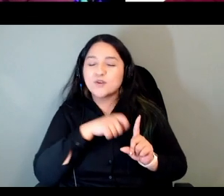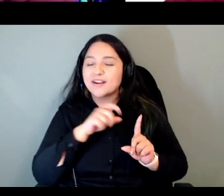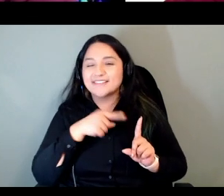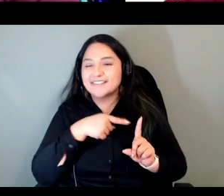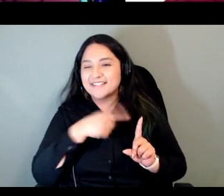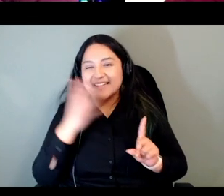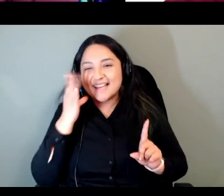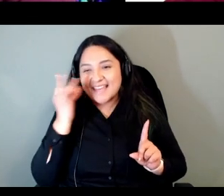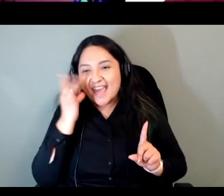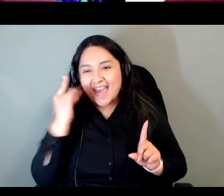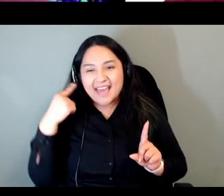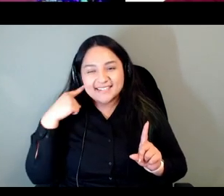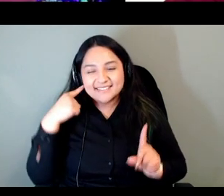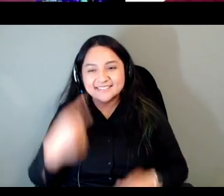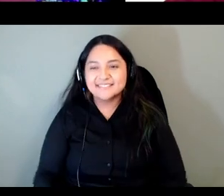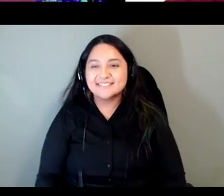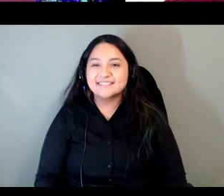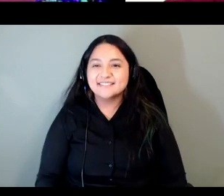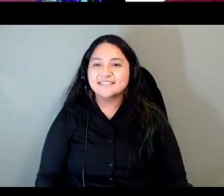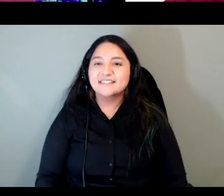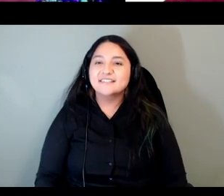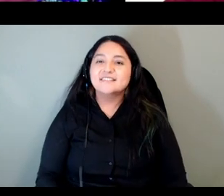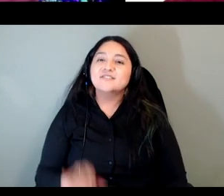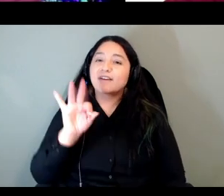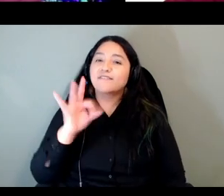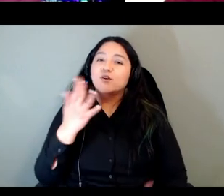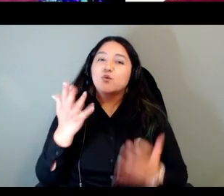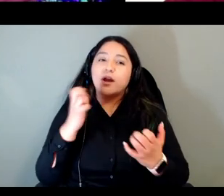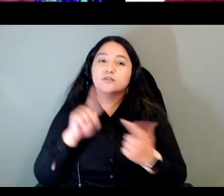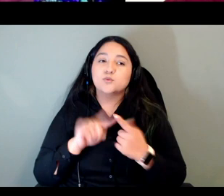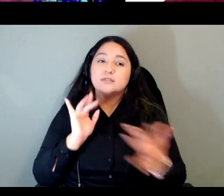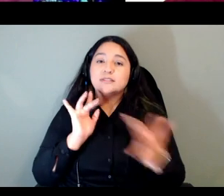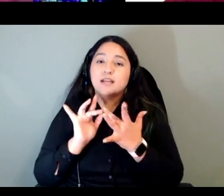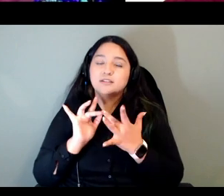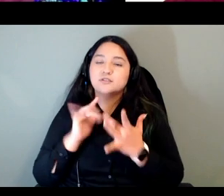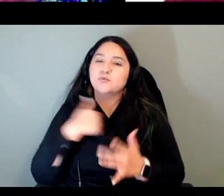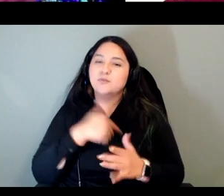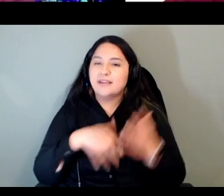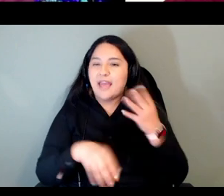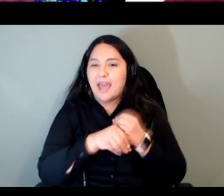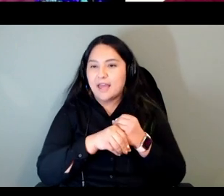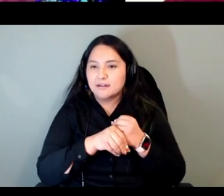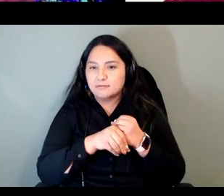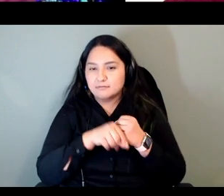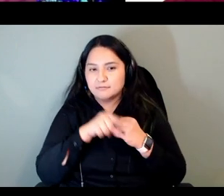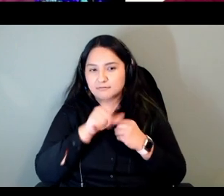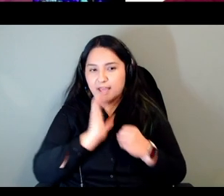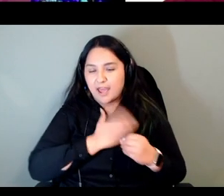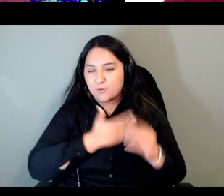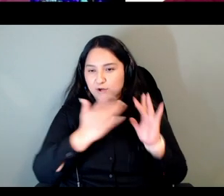sorry so if you want to get in touch with us we put our contact information here um